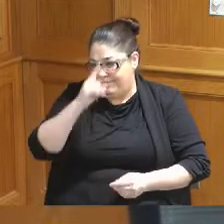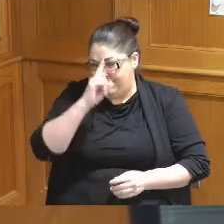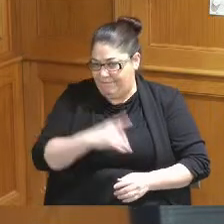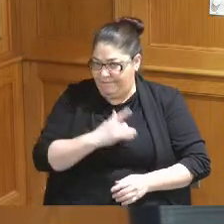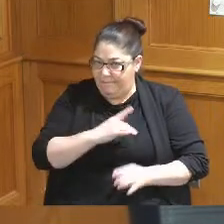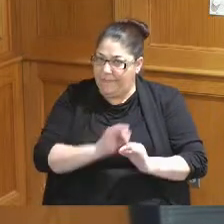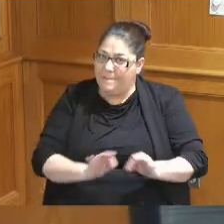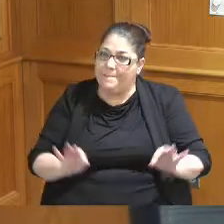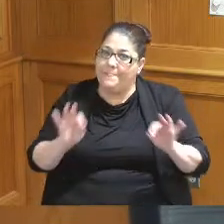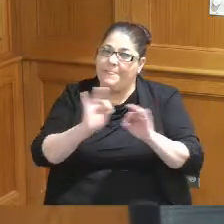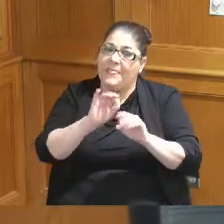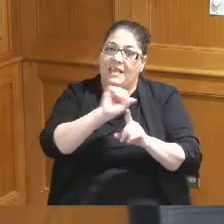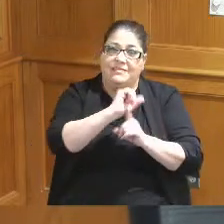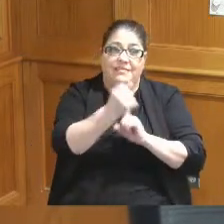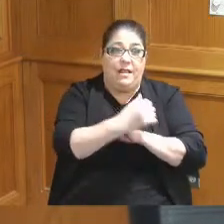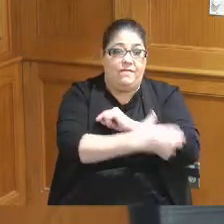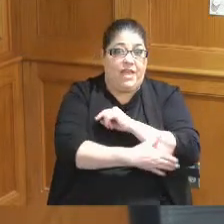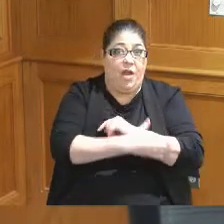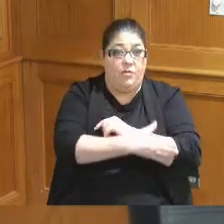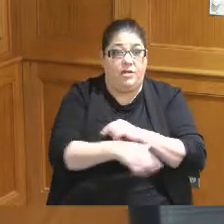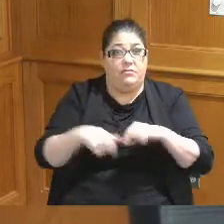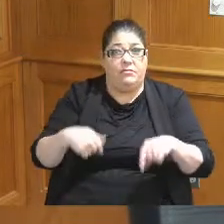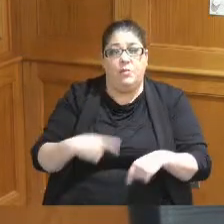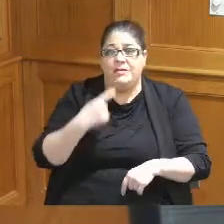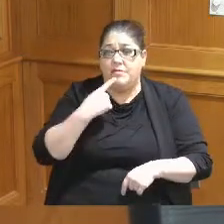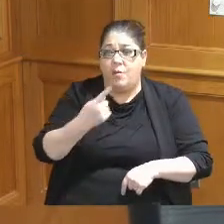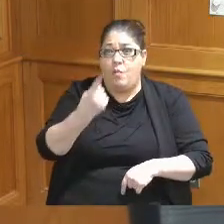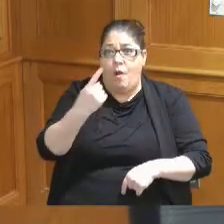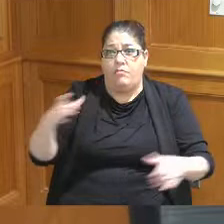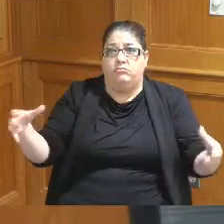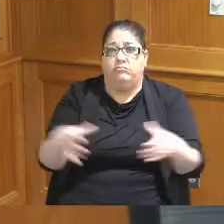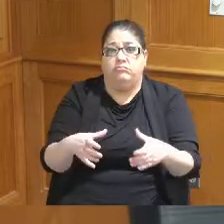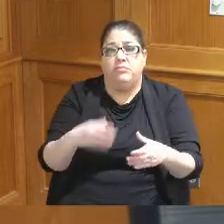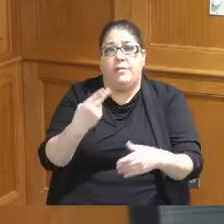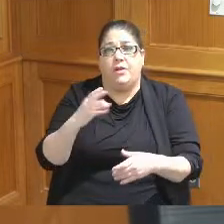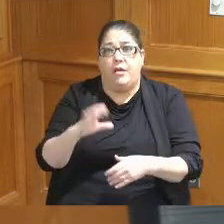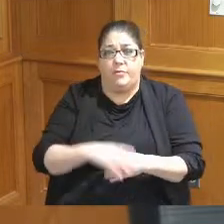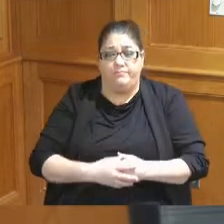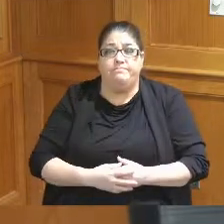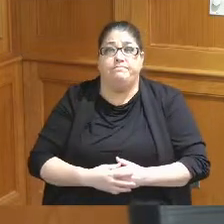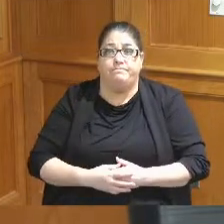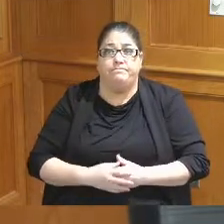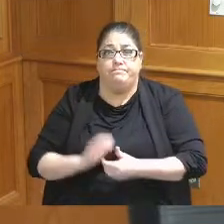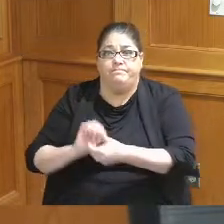the state of the county I said we need to be one Hamilton County so that means everything